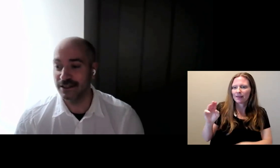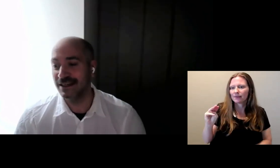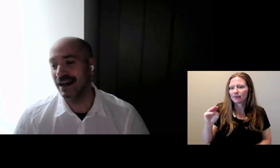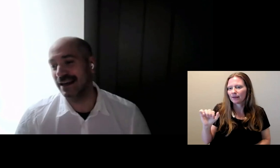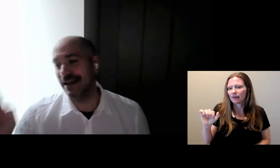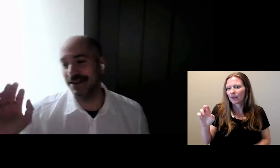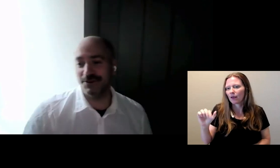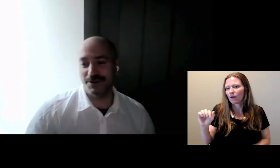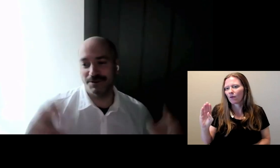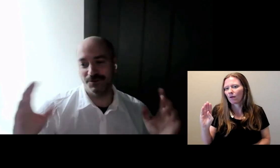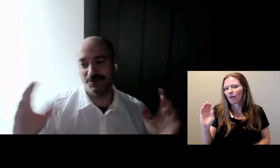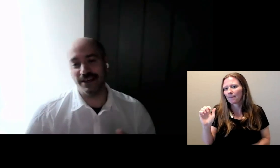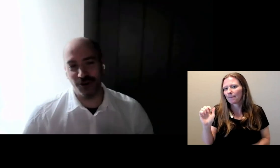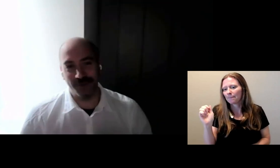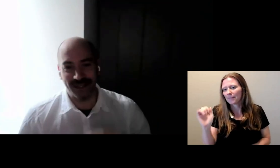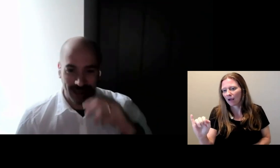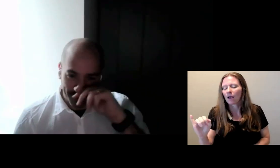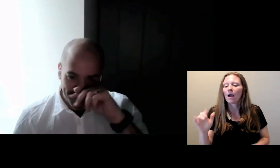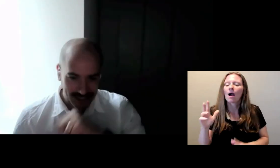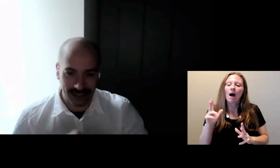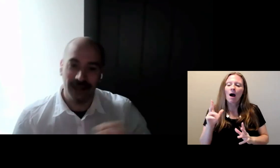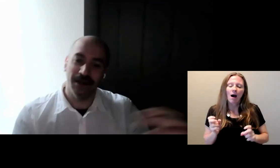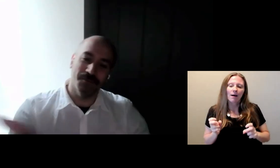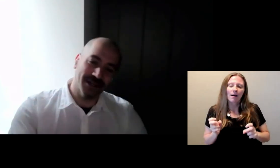past, at a11ynyc, is Why Human Captioning.